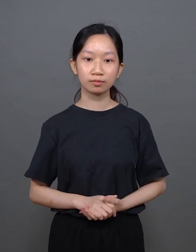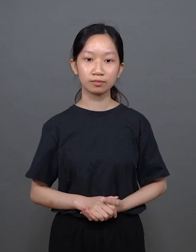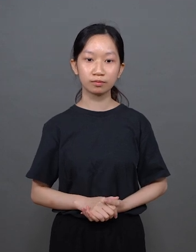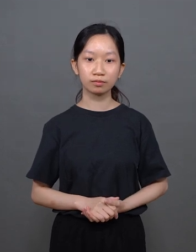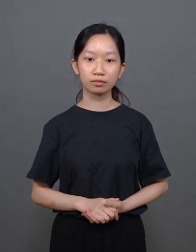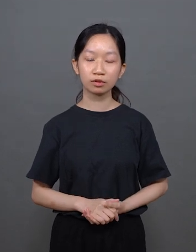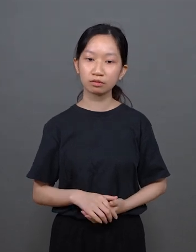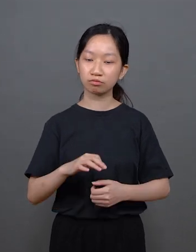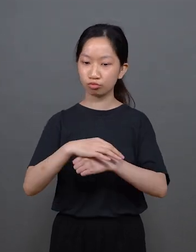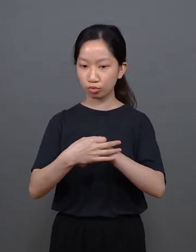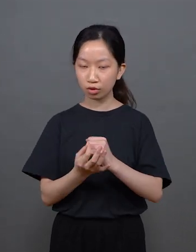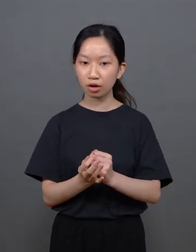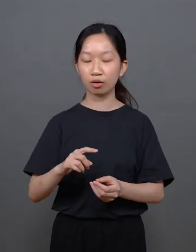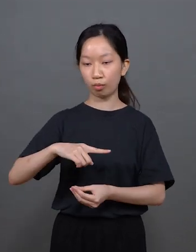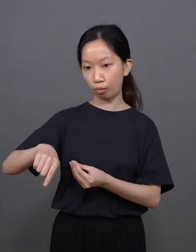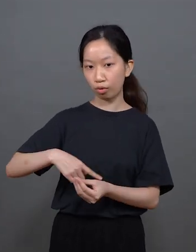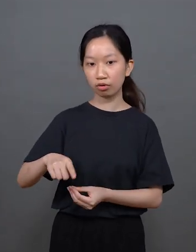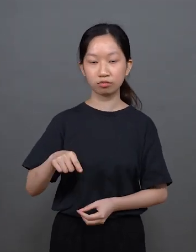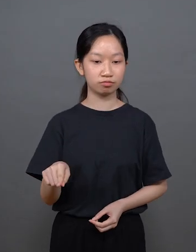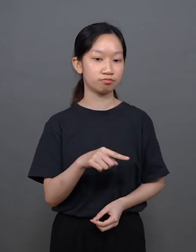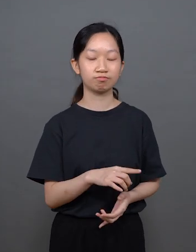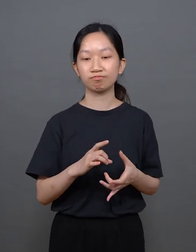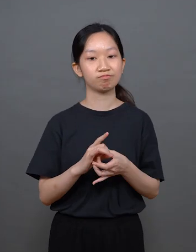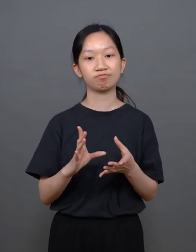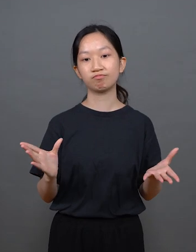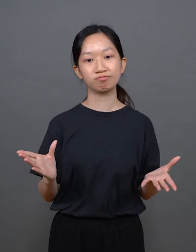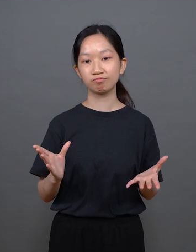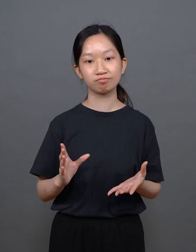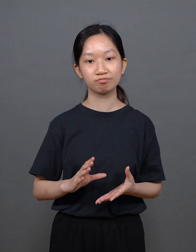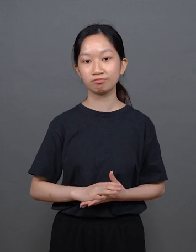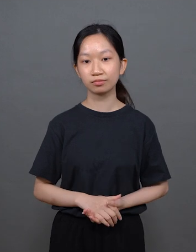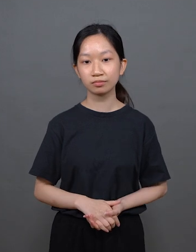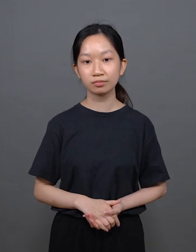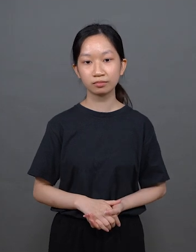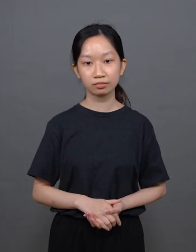The country or the environment you were in didn’t matter much